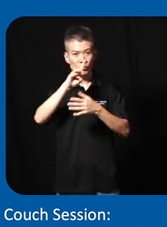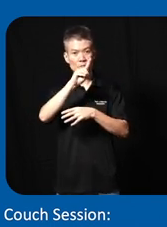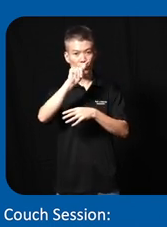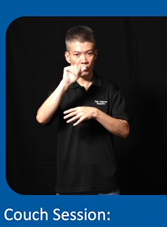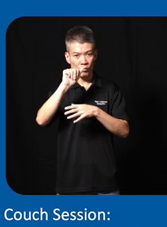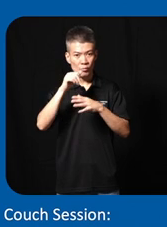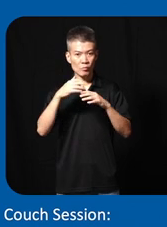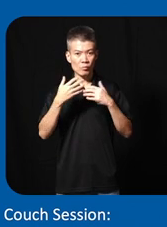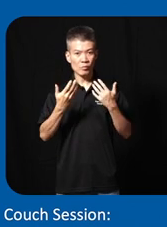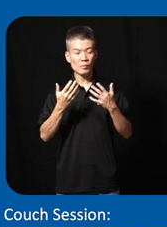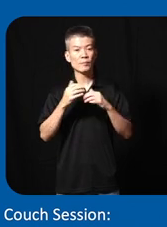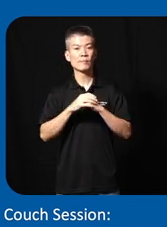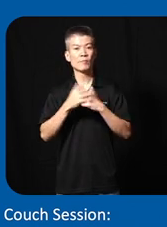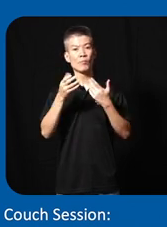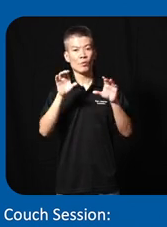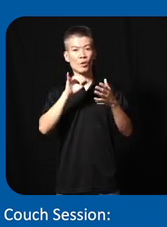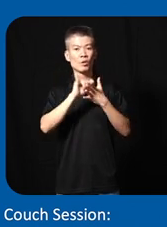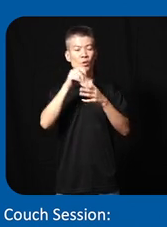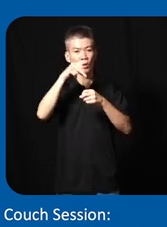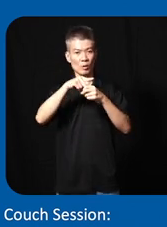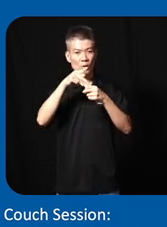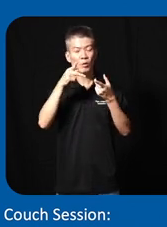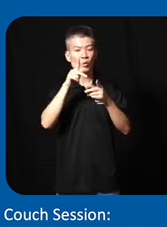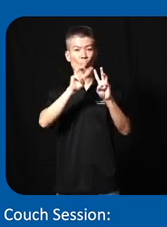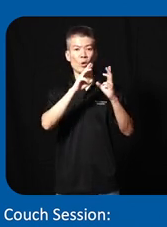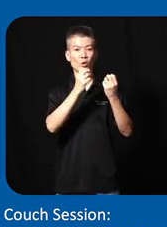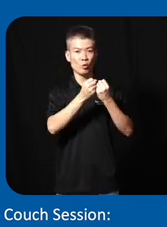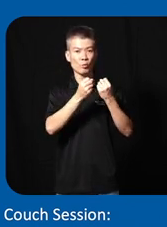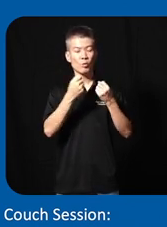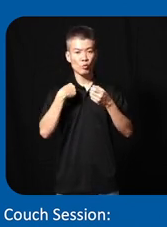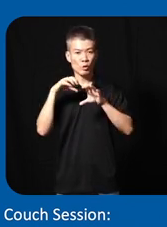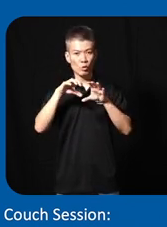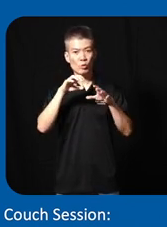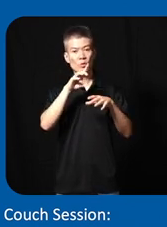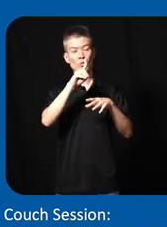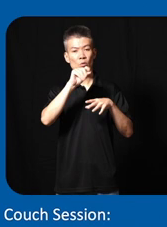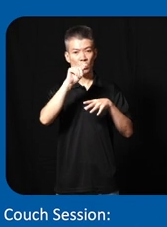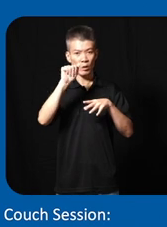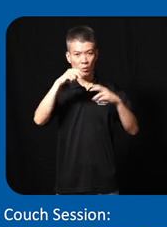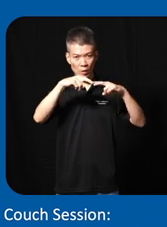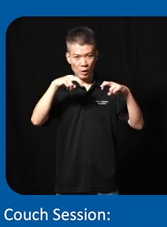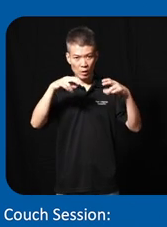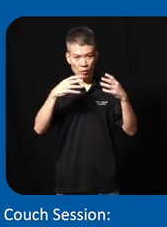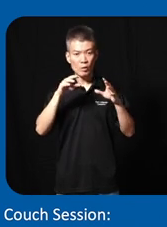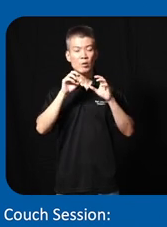by by uh uh conducting participatory Workshop we do data analysis and then we were able to develop